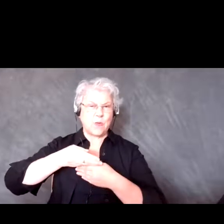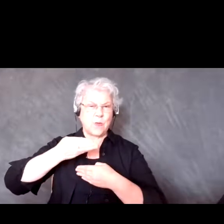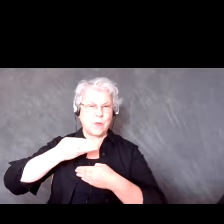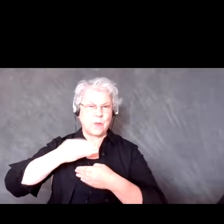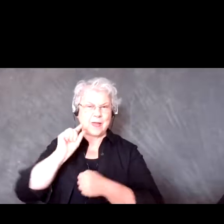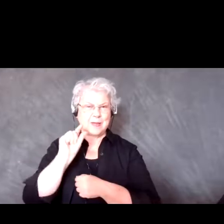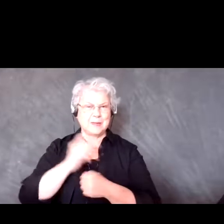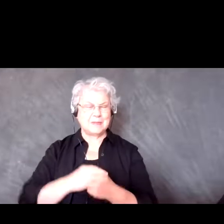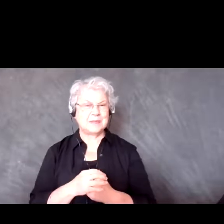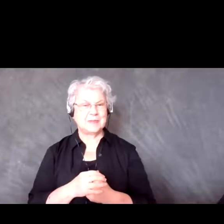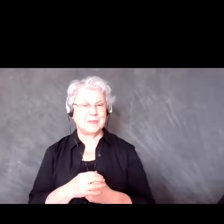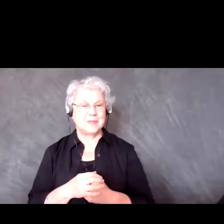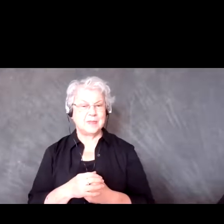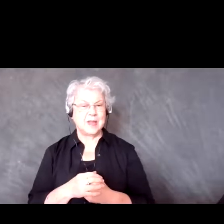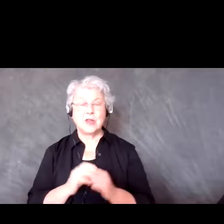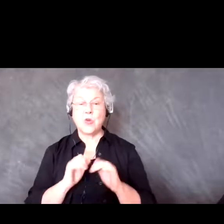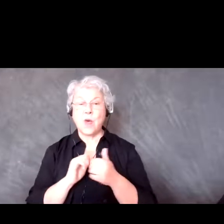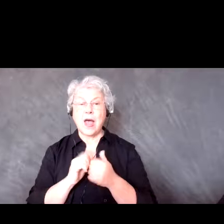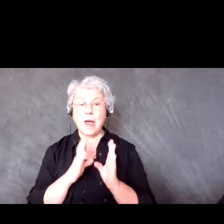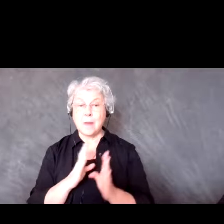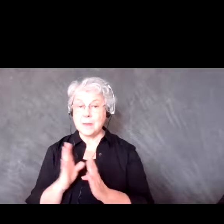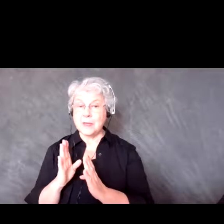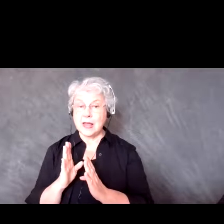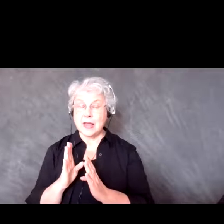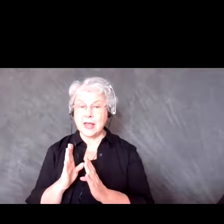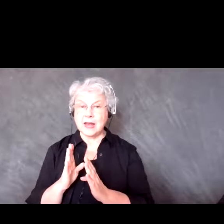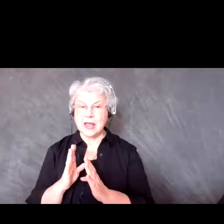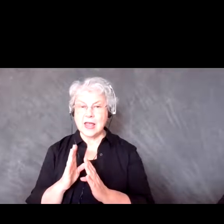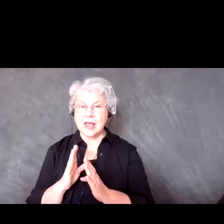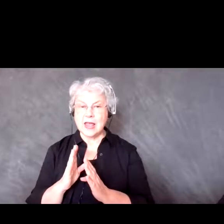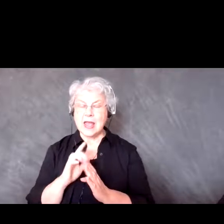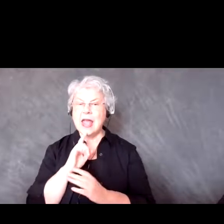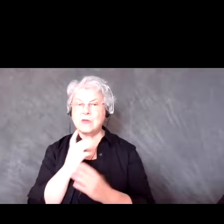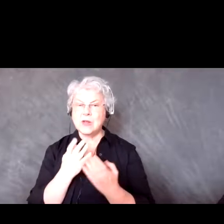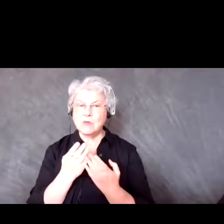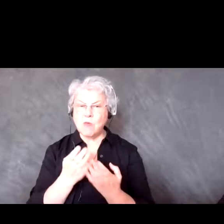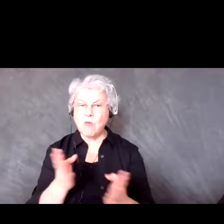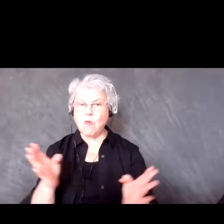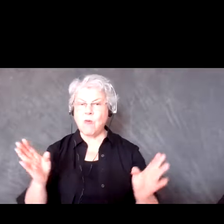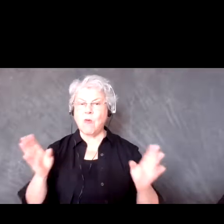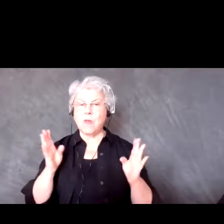lot of my planning and really broadening the amount of engagement that I get, when you do a